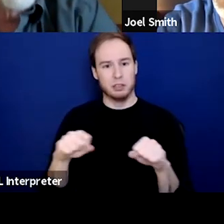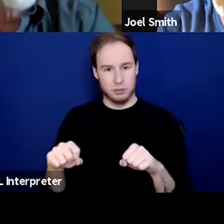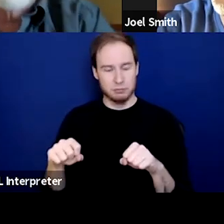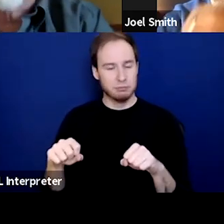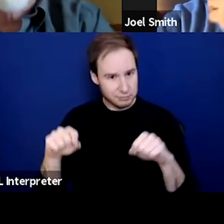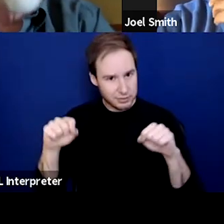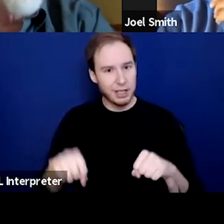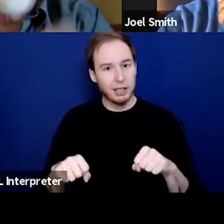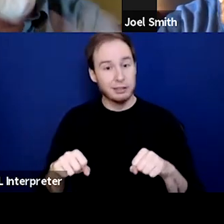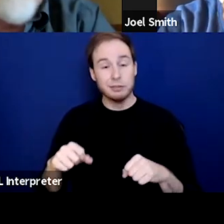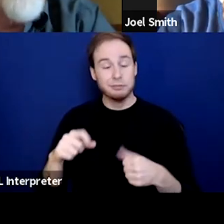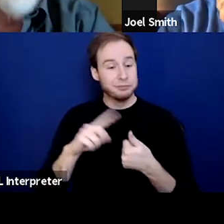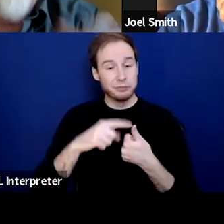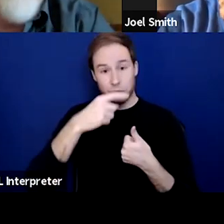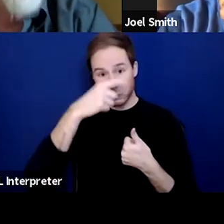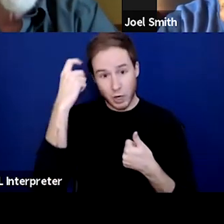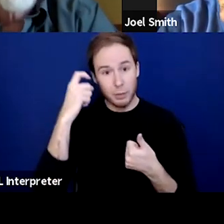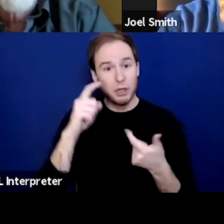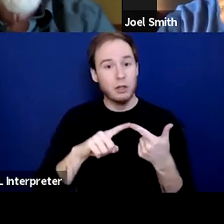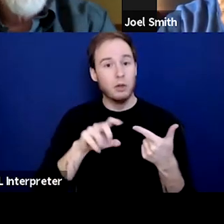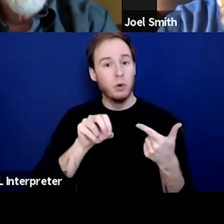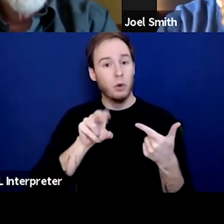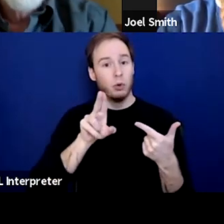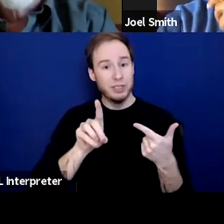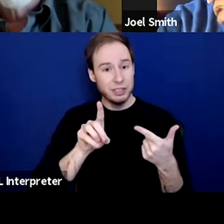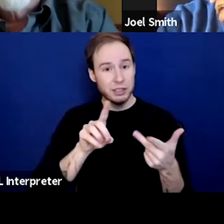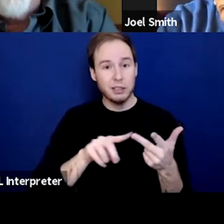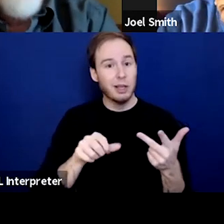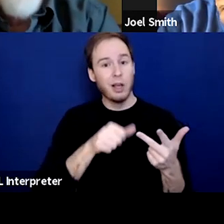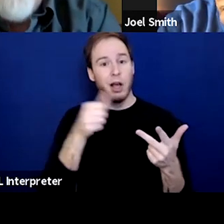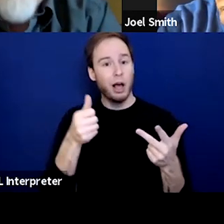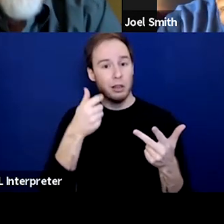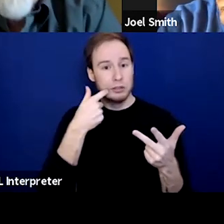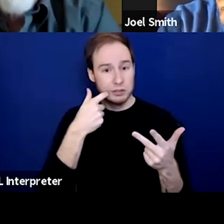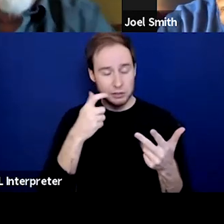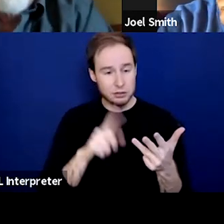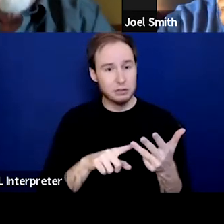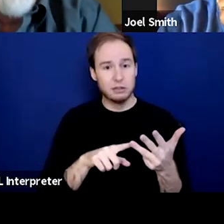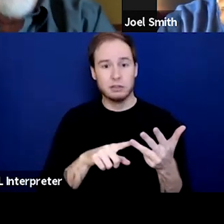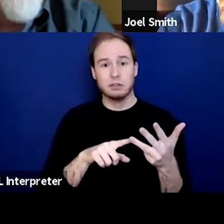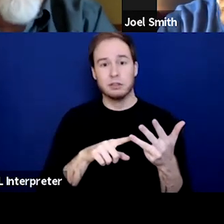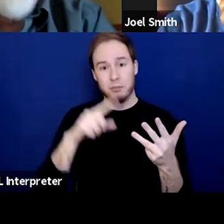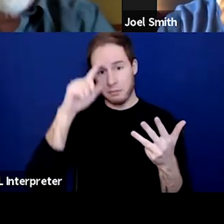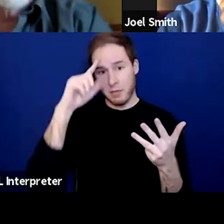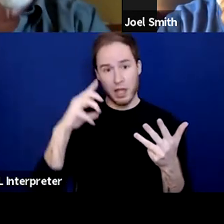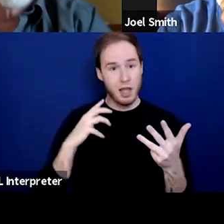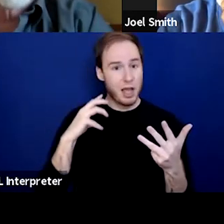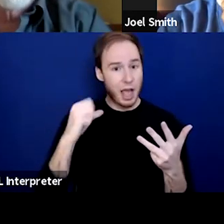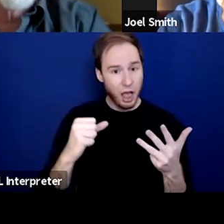recovery from OUD and other substance use, trauma from mental health conditions,